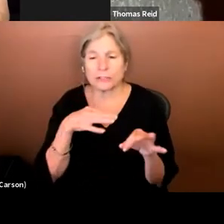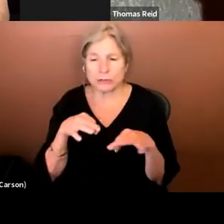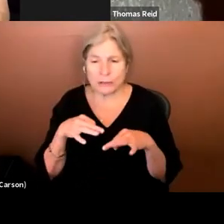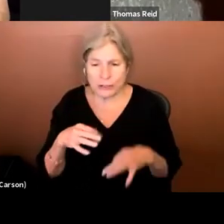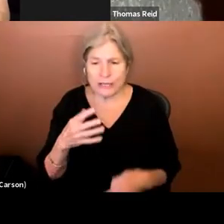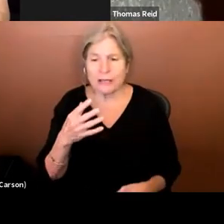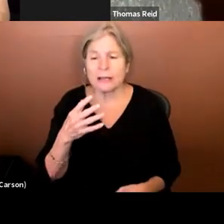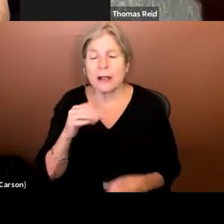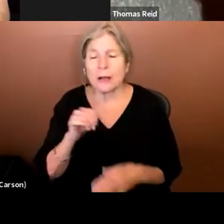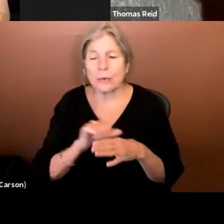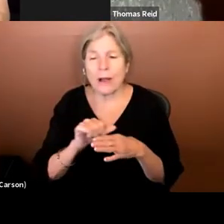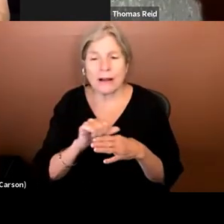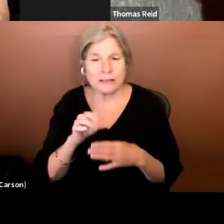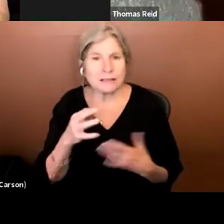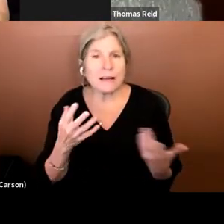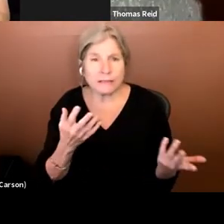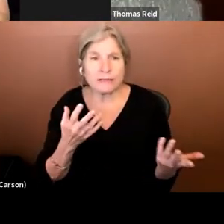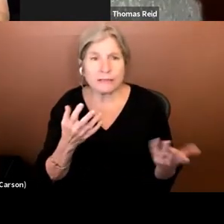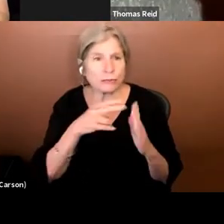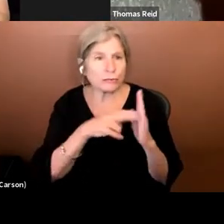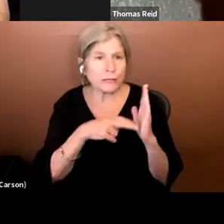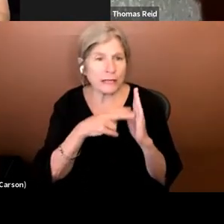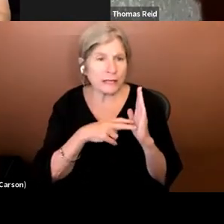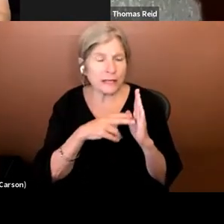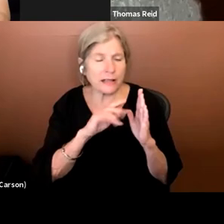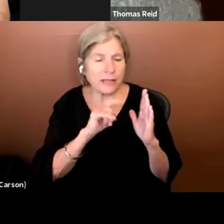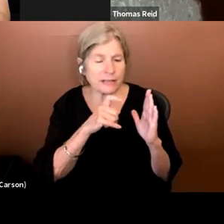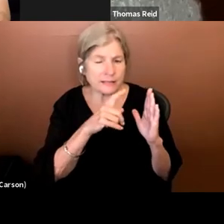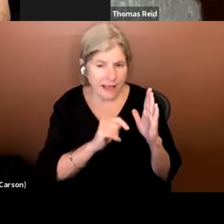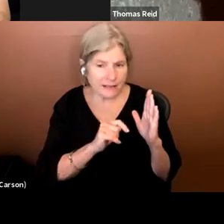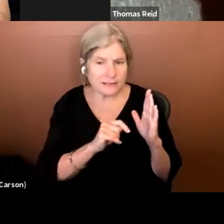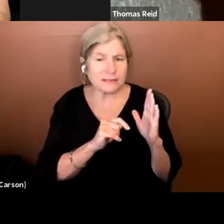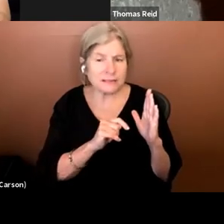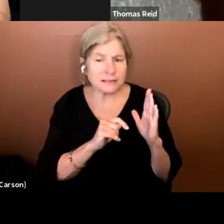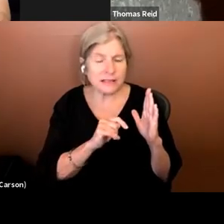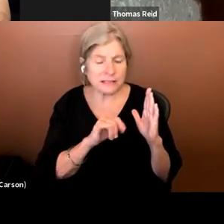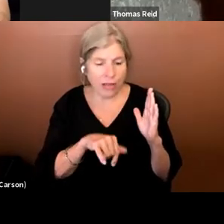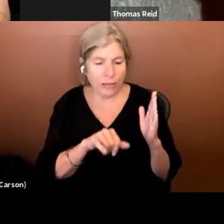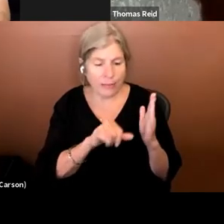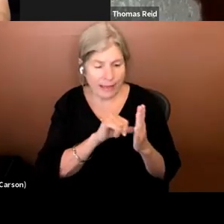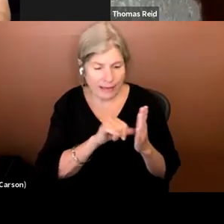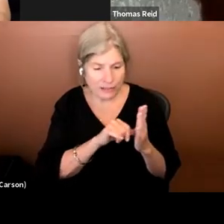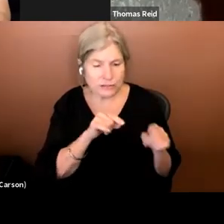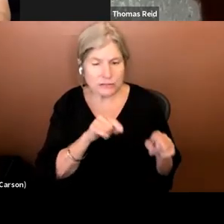practice of reading the text that is on the page whether